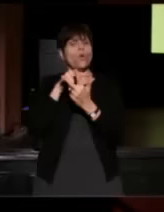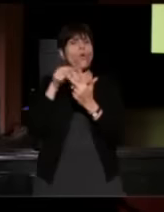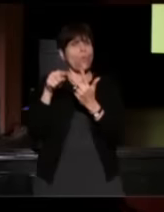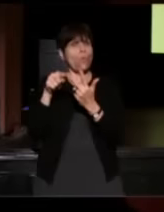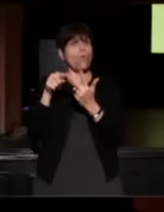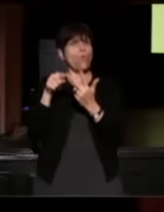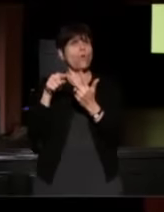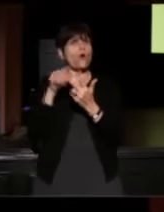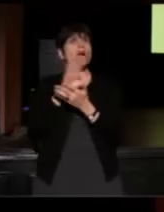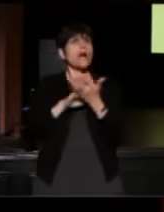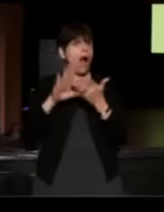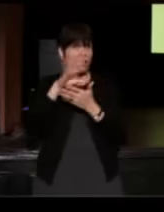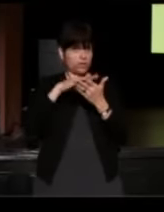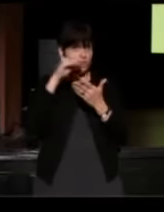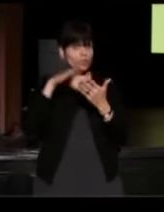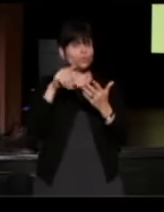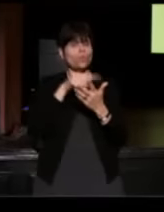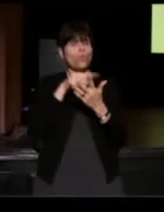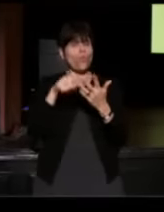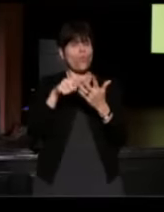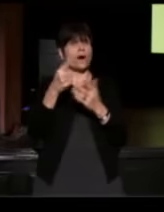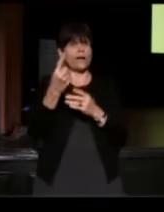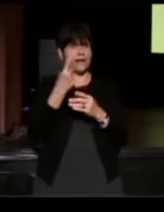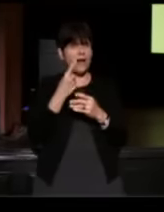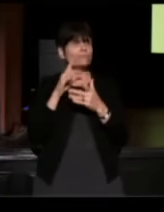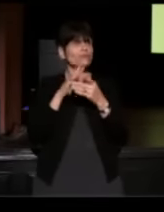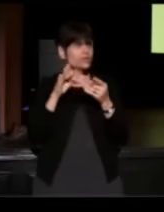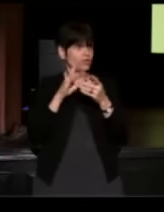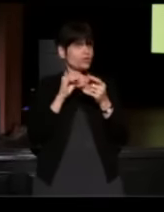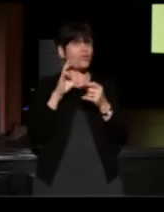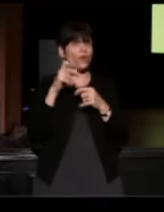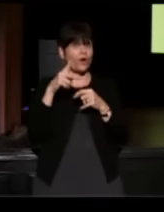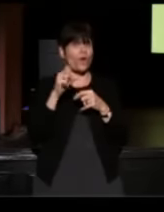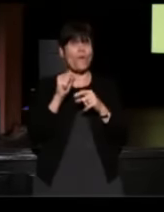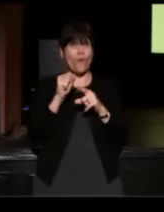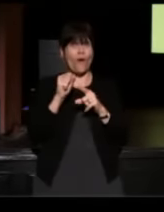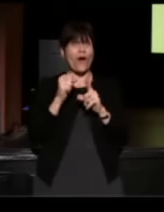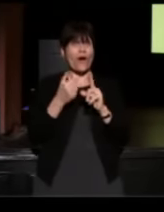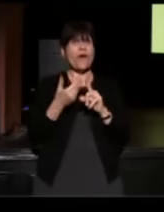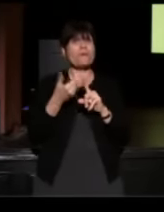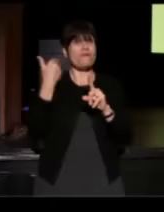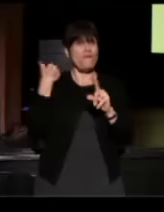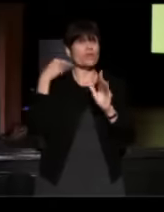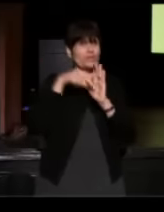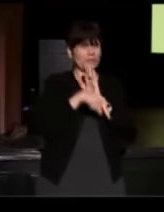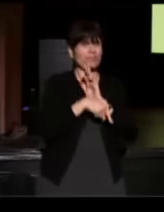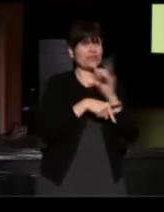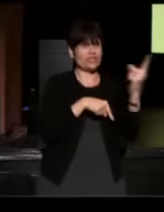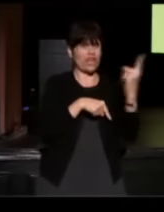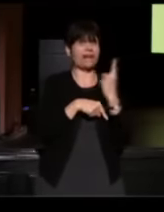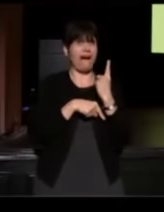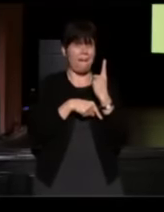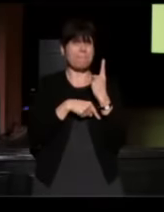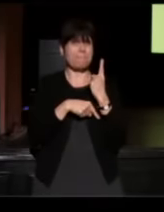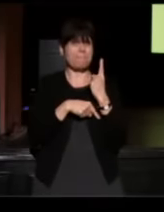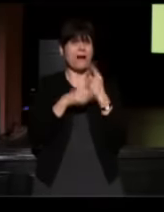they were all college students, had come to StoryCorps just a couple of months before she was murdered and the morning that she was murdered--